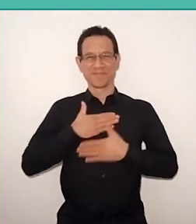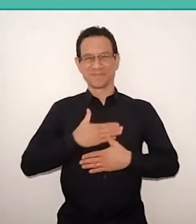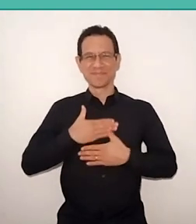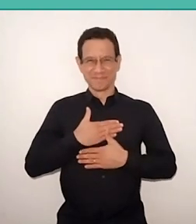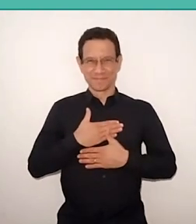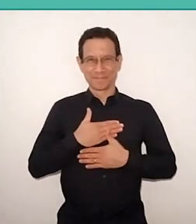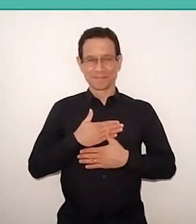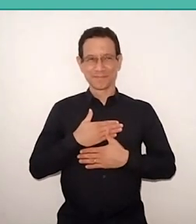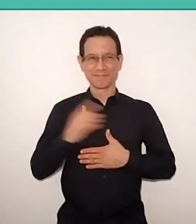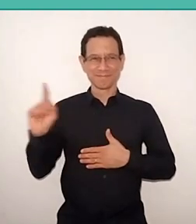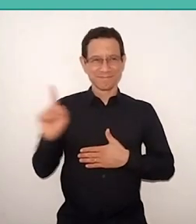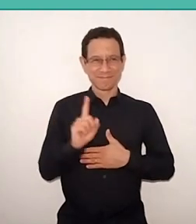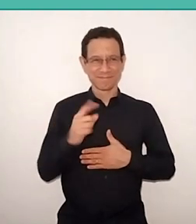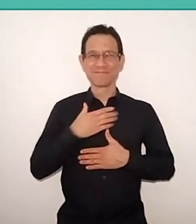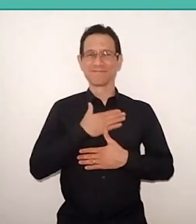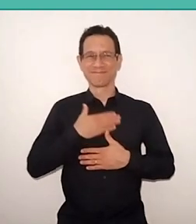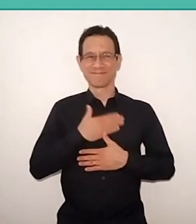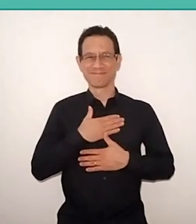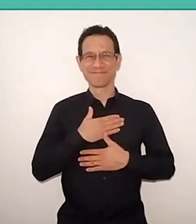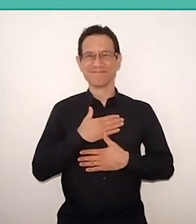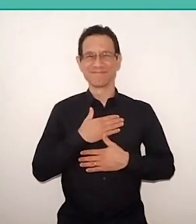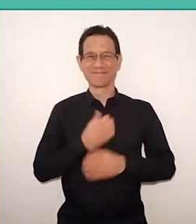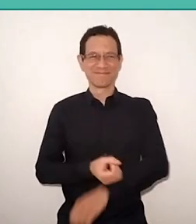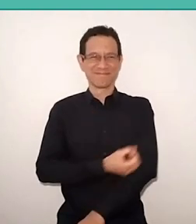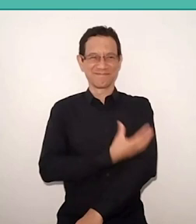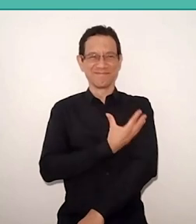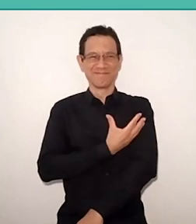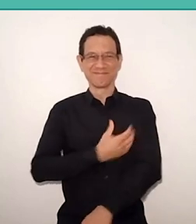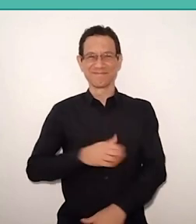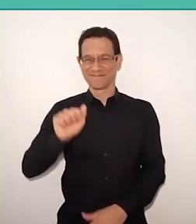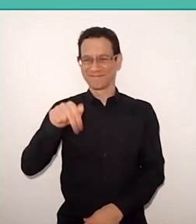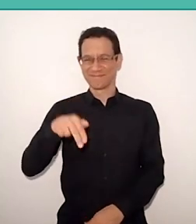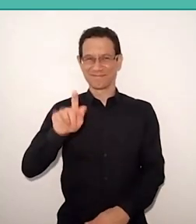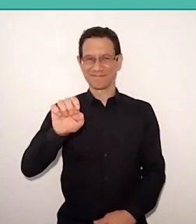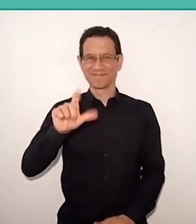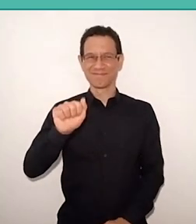I was very emotional with Angela's speech, with Danilo's speech,